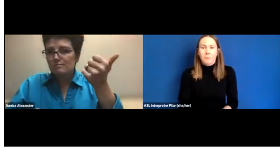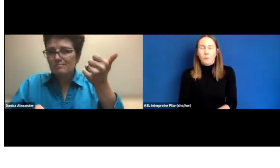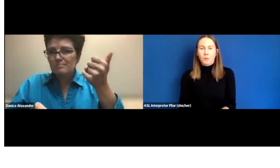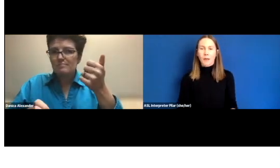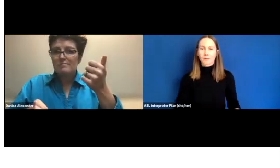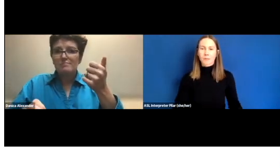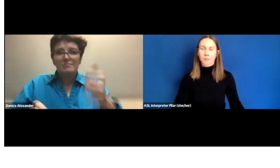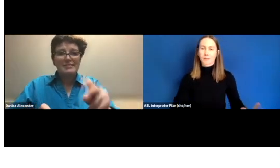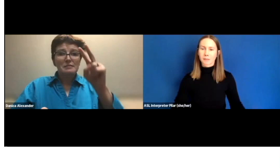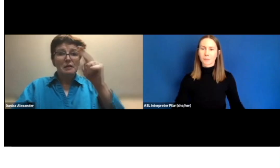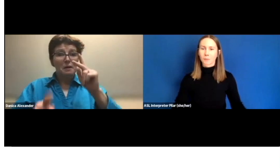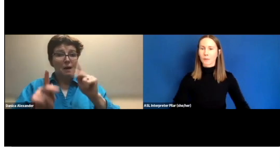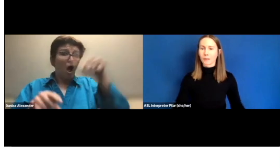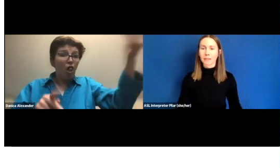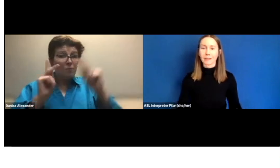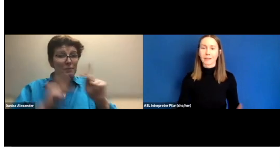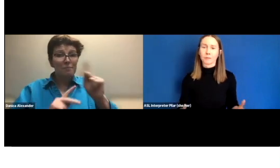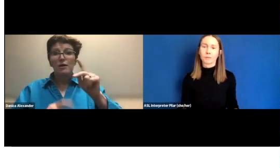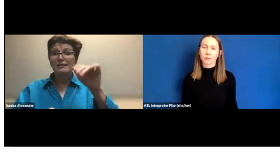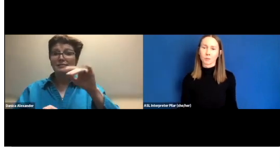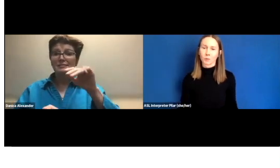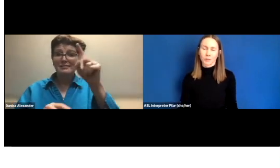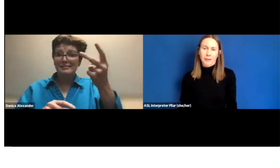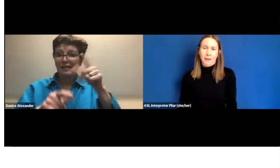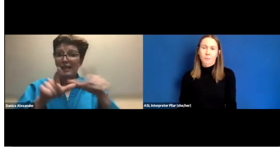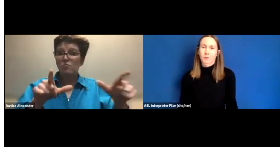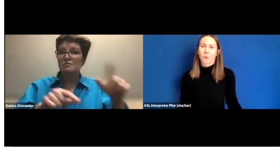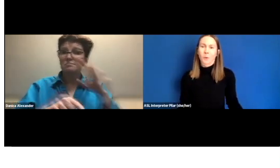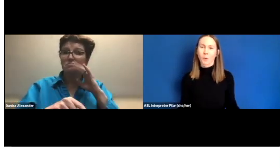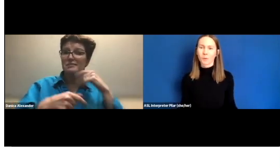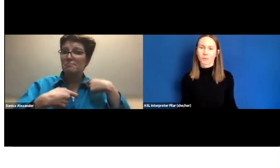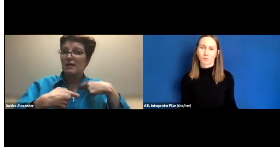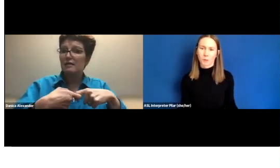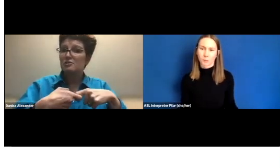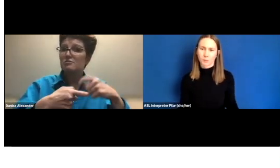But when you have something simple and clean and visual, it helps a whole host of people.